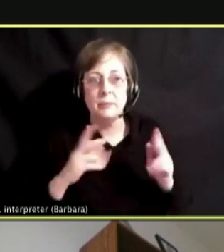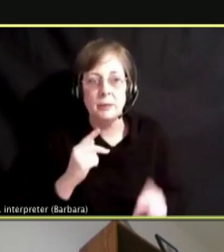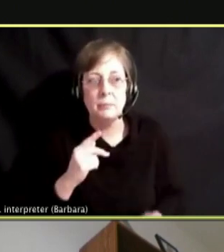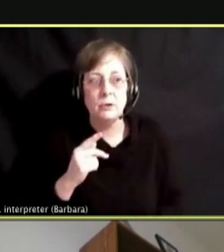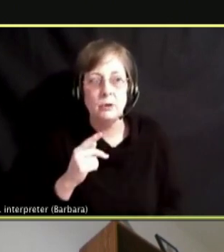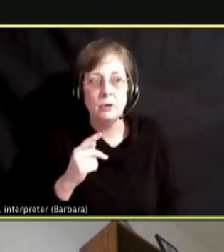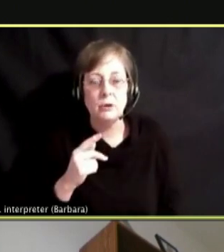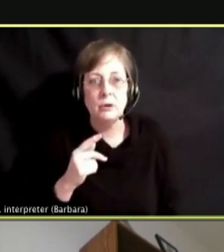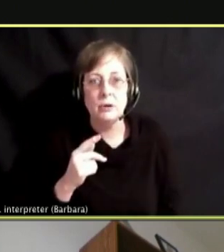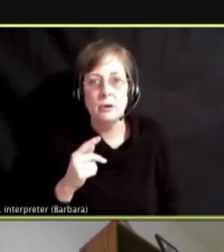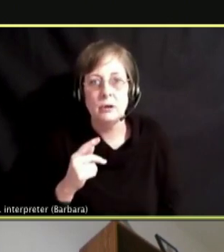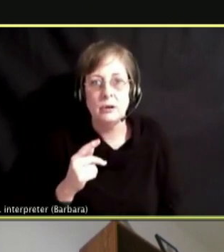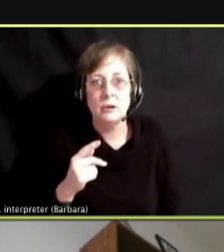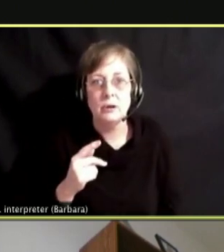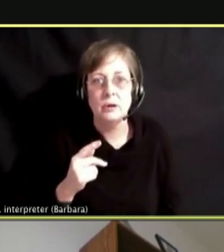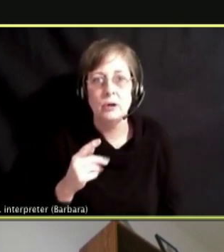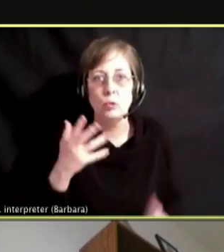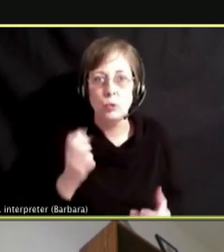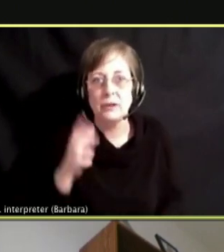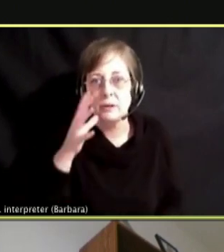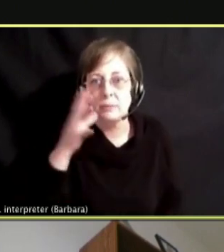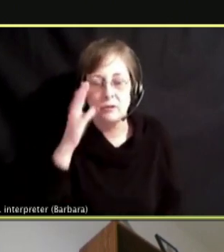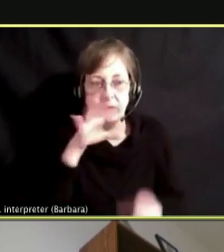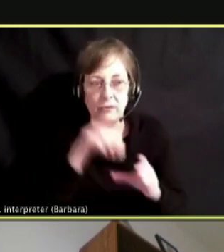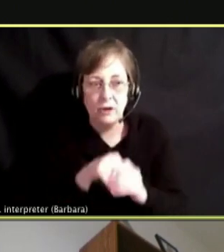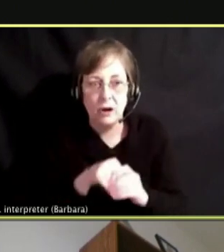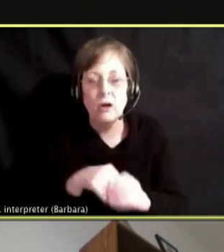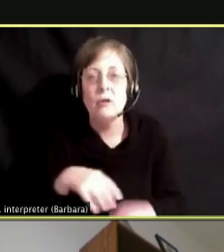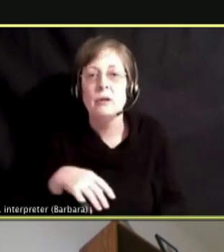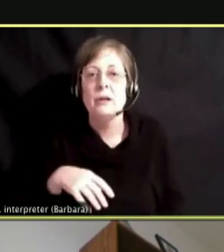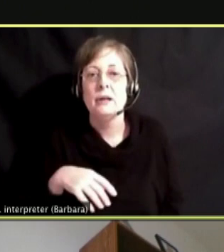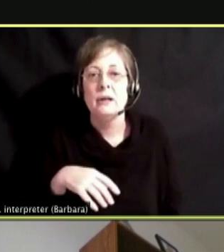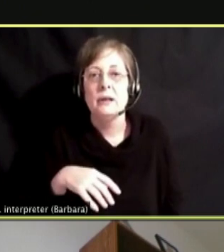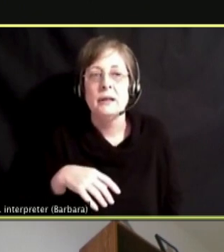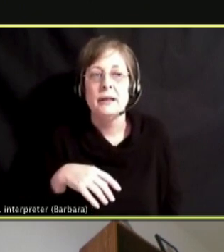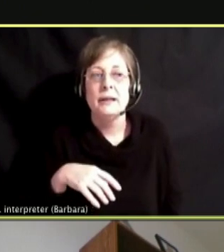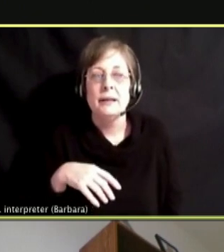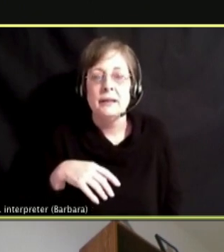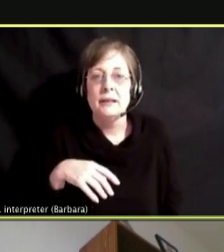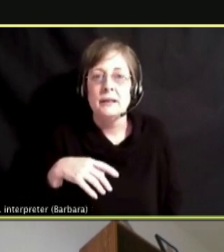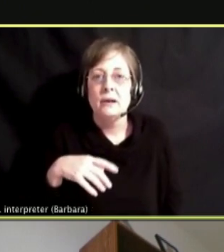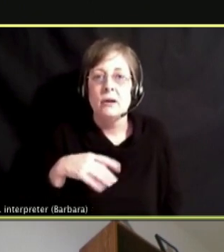STUFF TO THE SCHOOL OR GO ASK FOR HELP BECAUSE THERE WERE THERE GOING TO BE FACING DISCIPLINARY